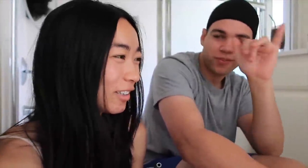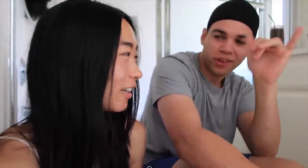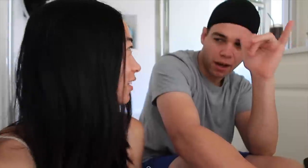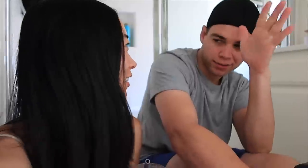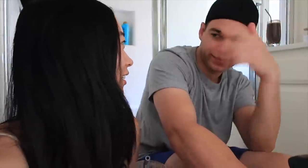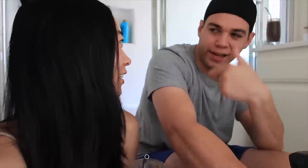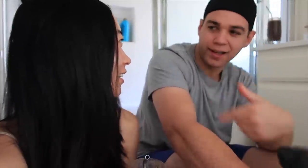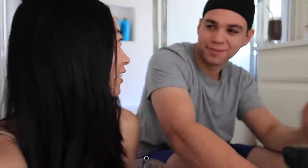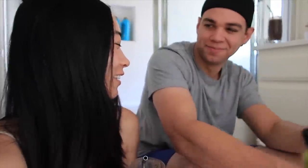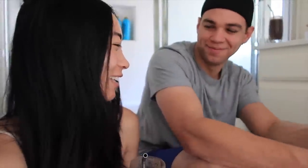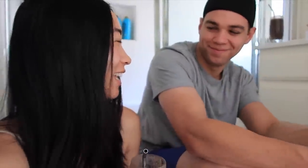Like dad. Lol